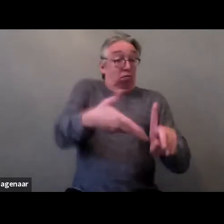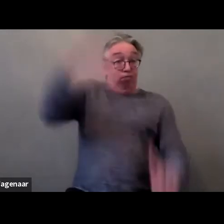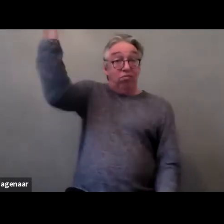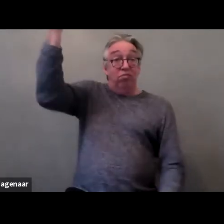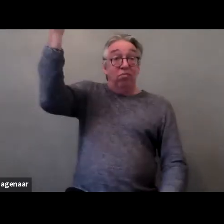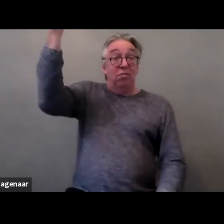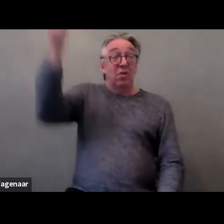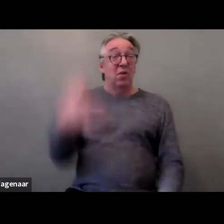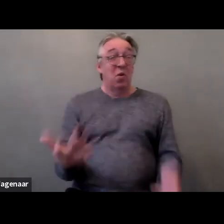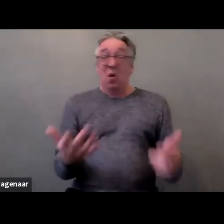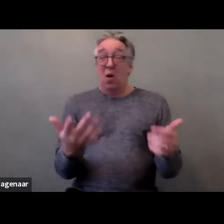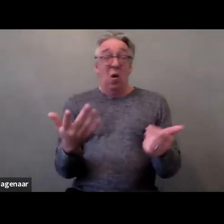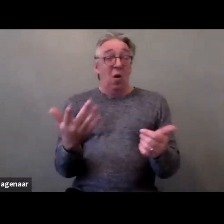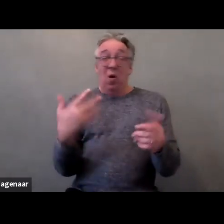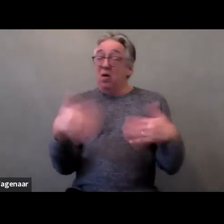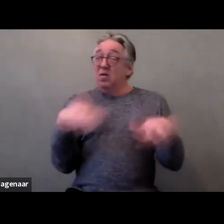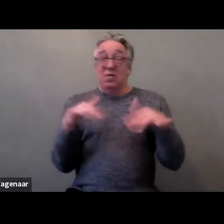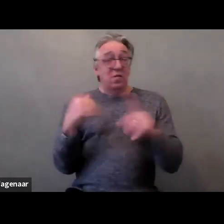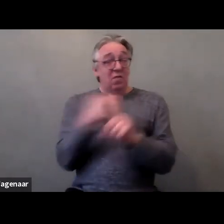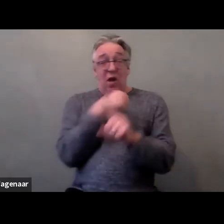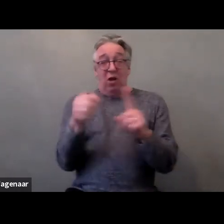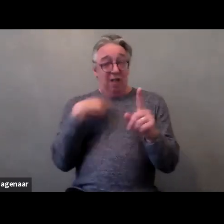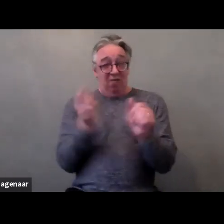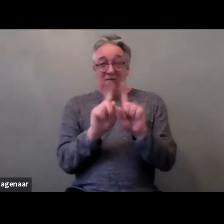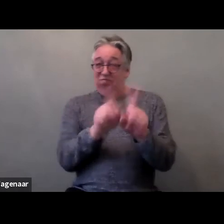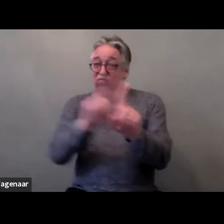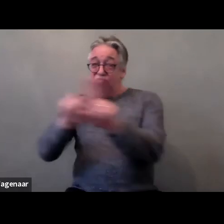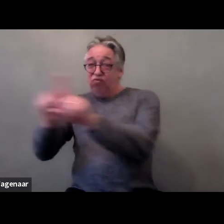There's many types of violence, it really helped to discuss these.